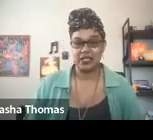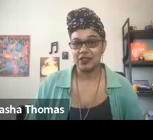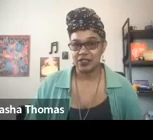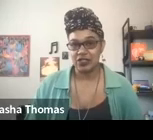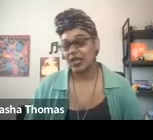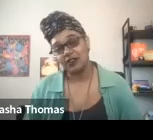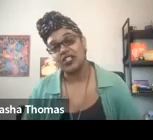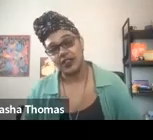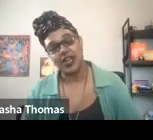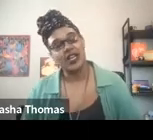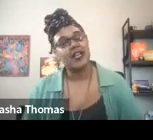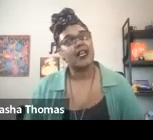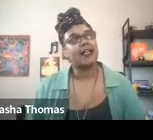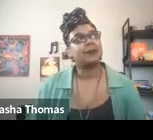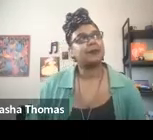into the hills and took care of each other.